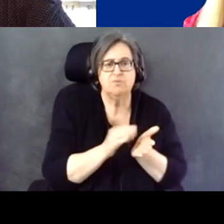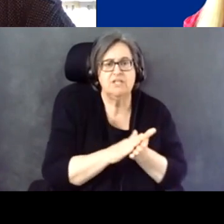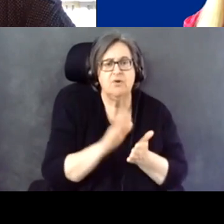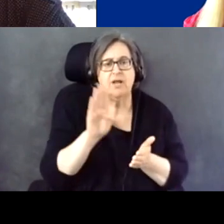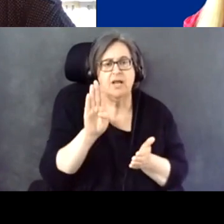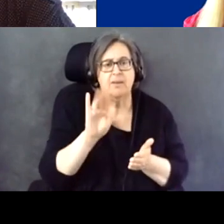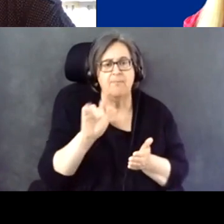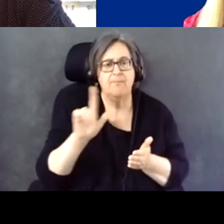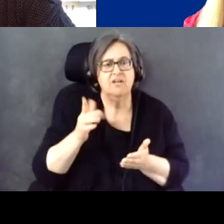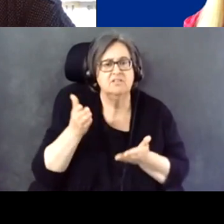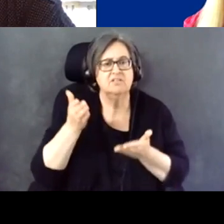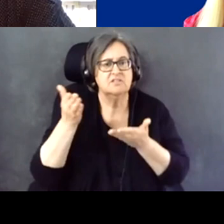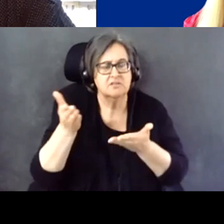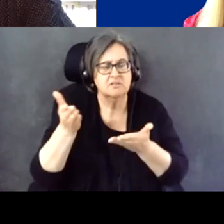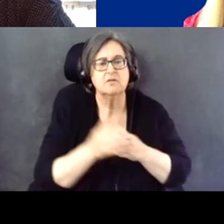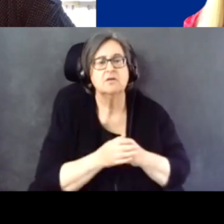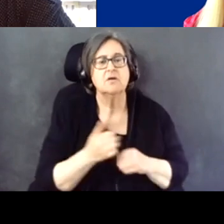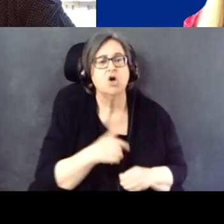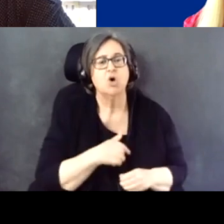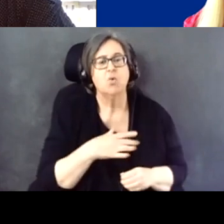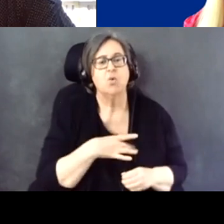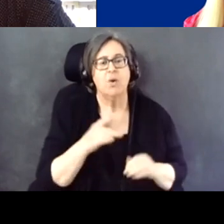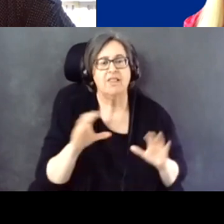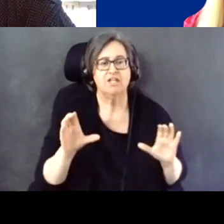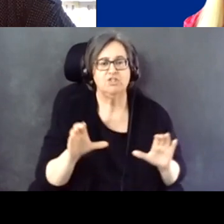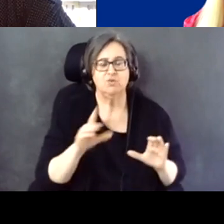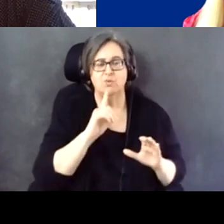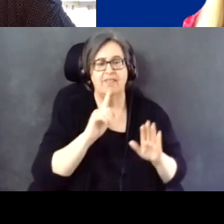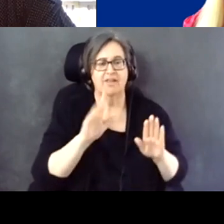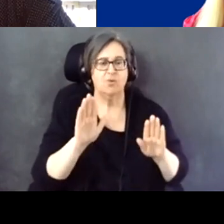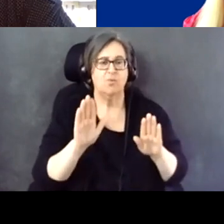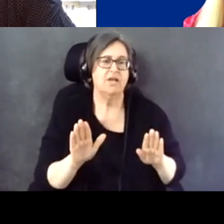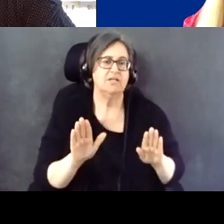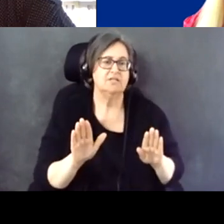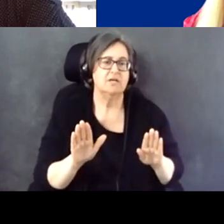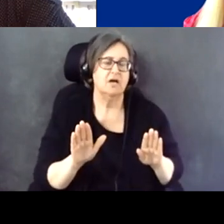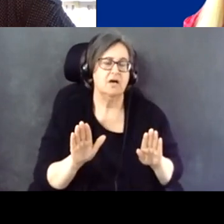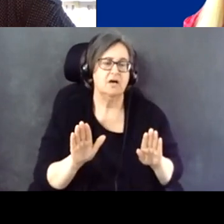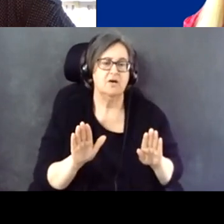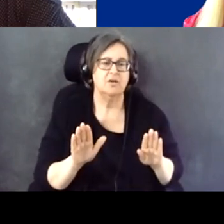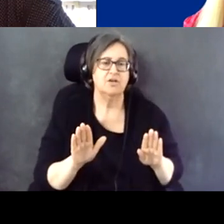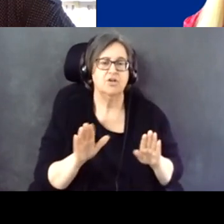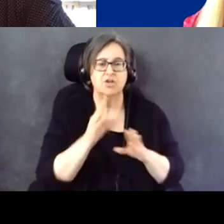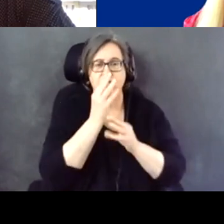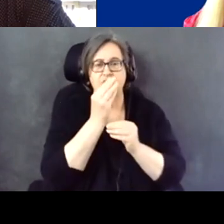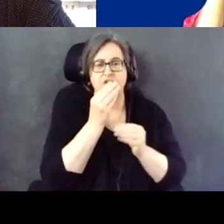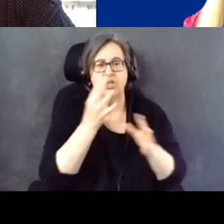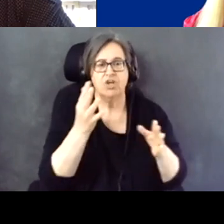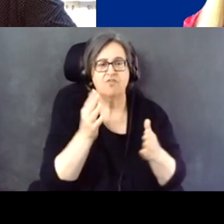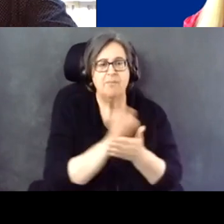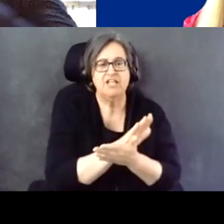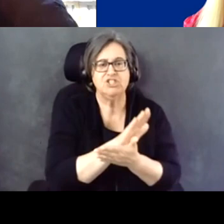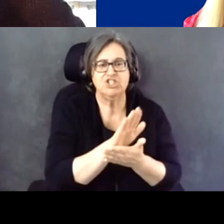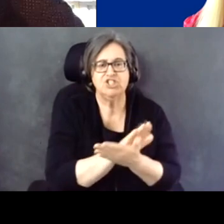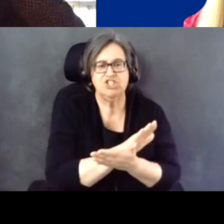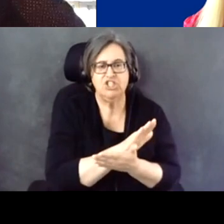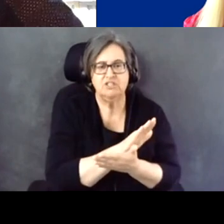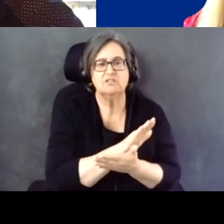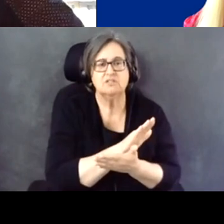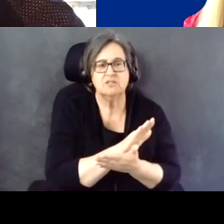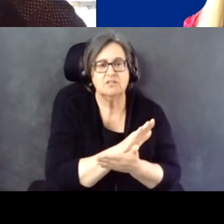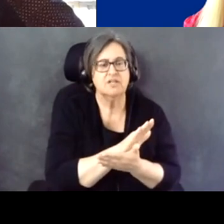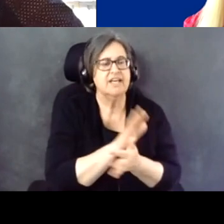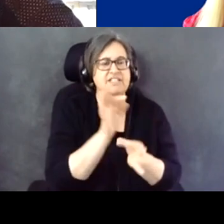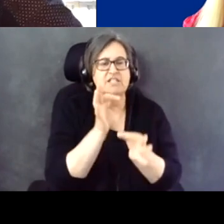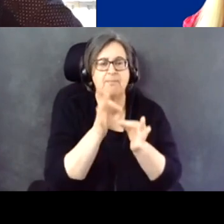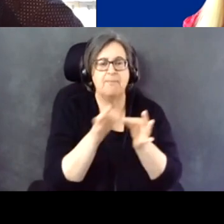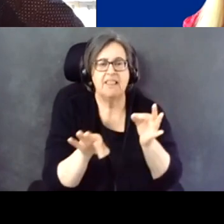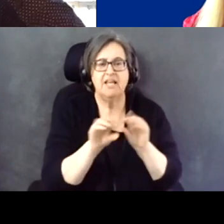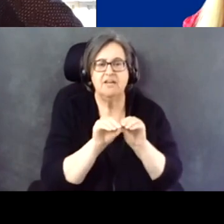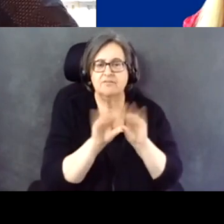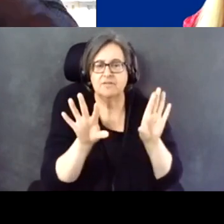And we like to do really great information sheets that are in plain language, trying